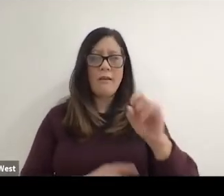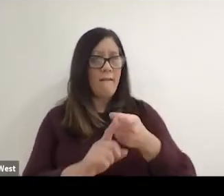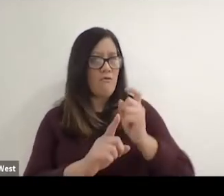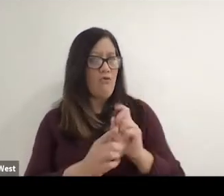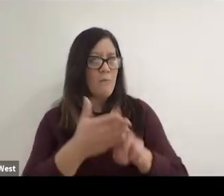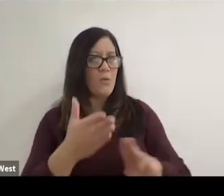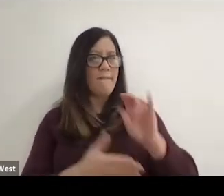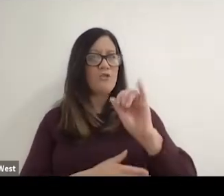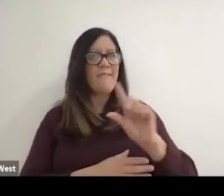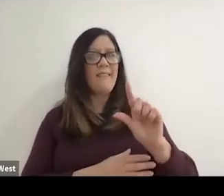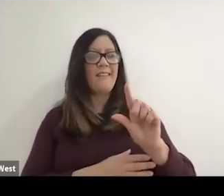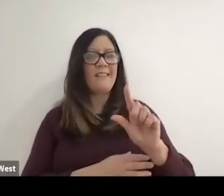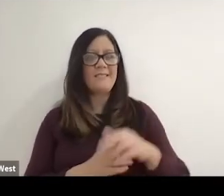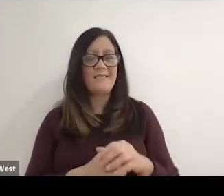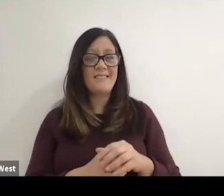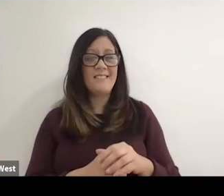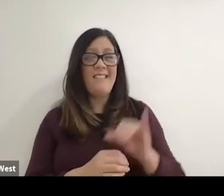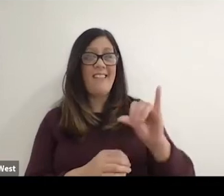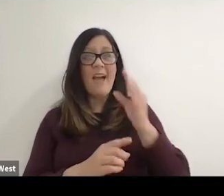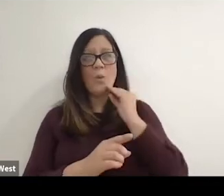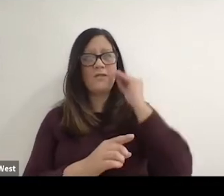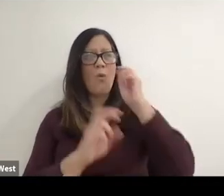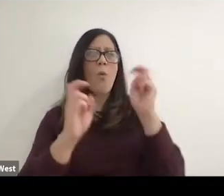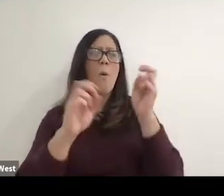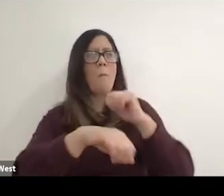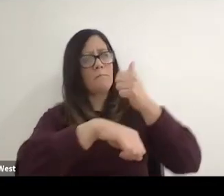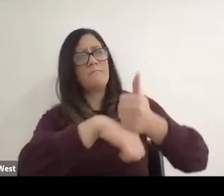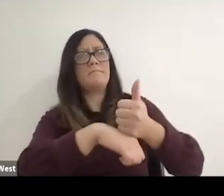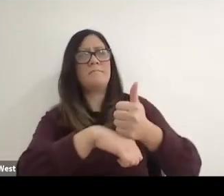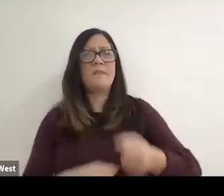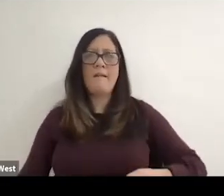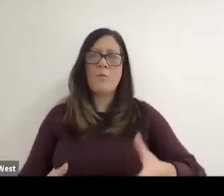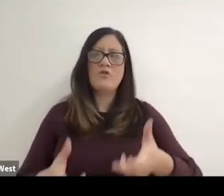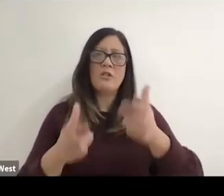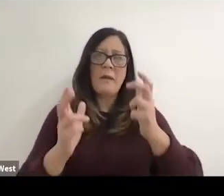That was actually the home is at least the way I remember it of wheelchair